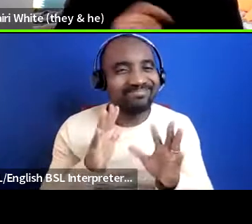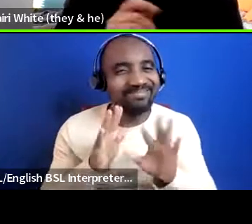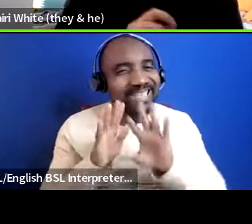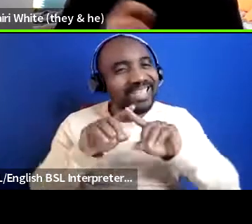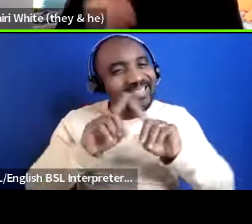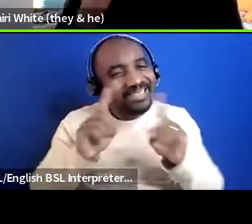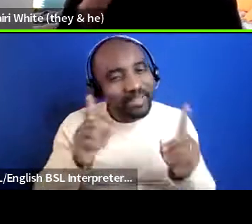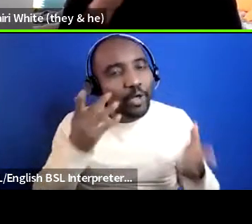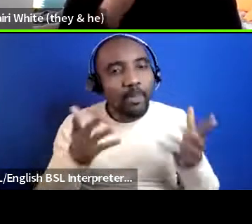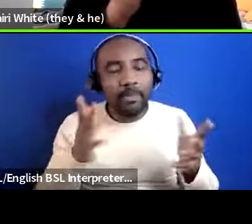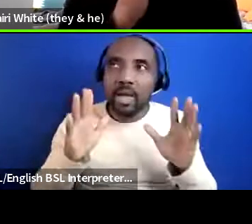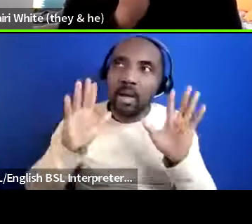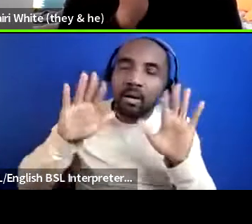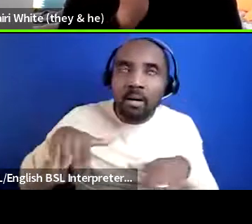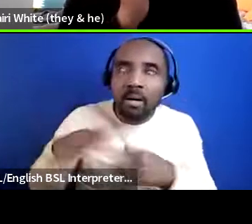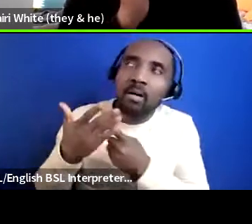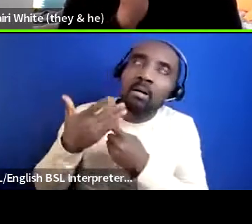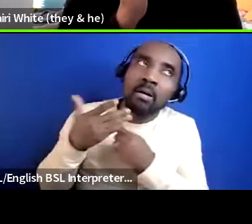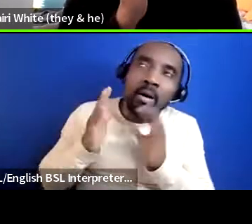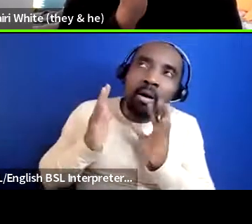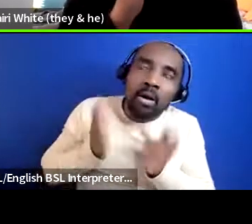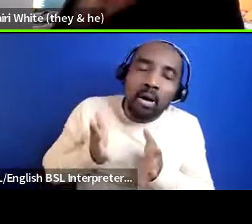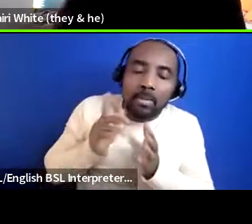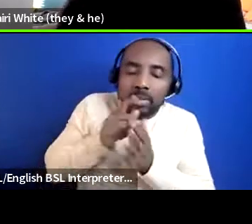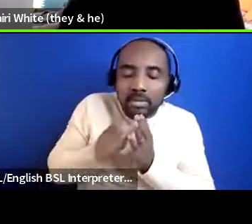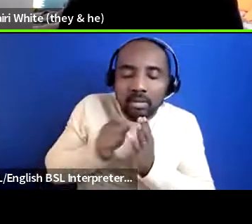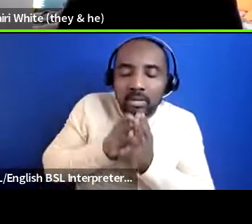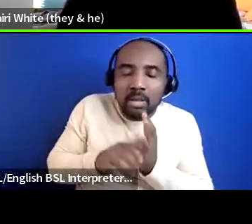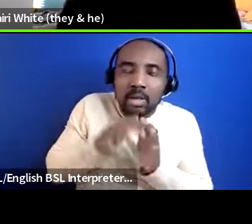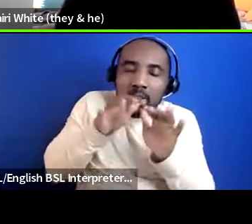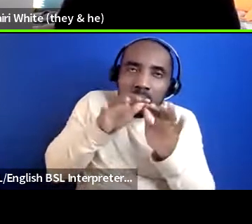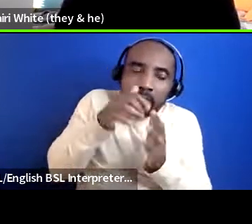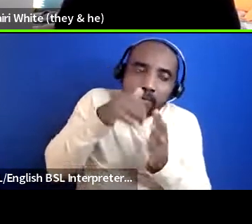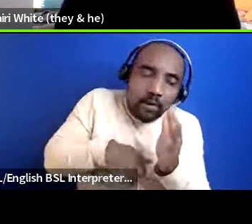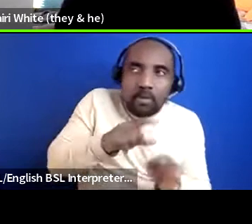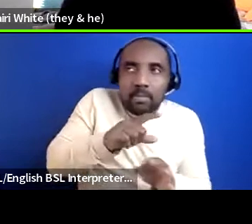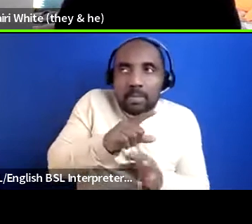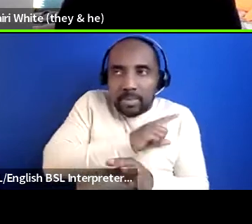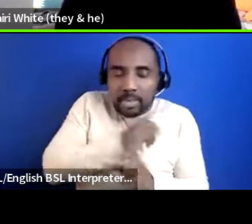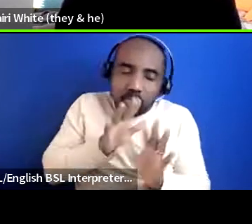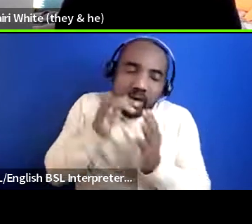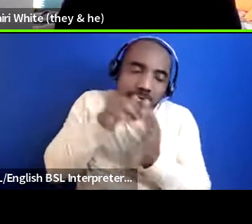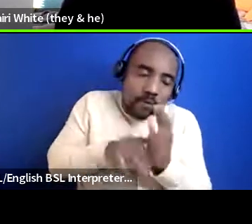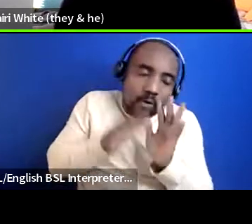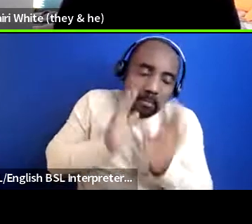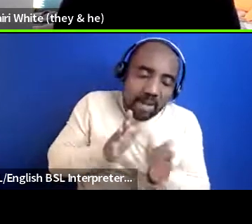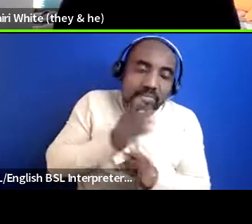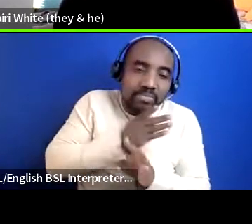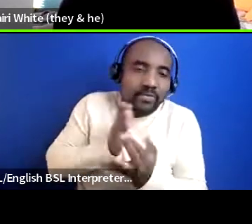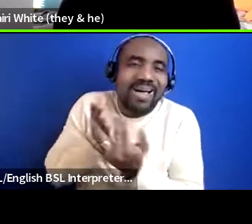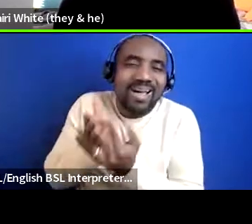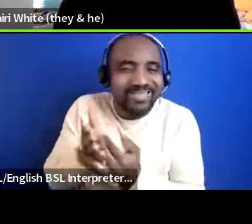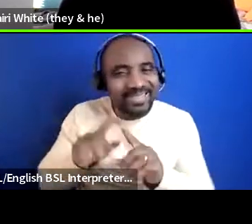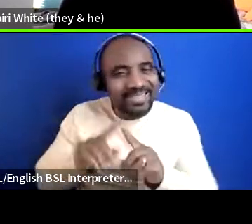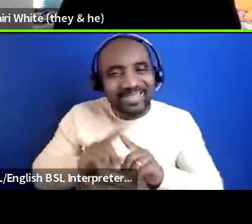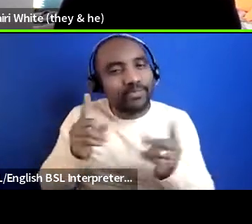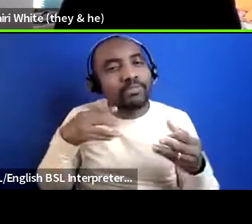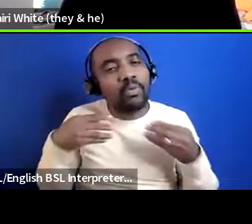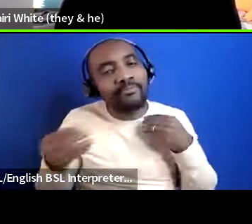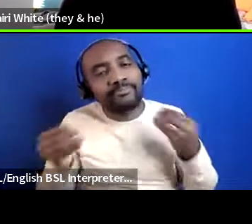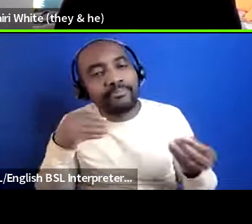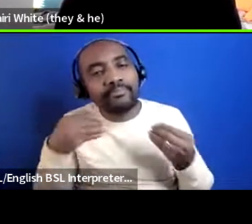continue accessing services and things like that um we had one more question which was about even